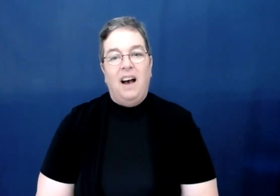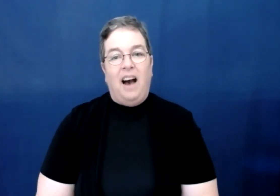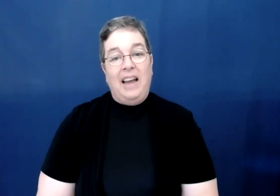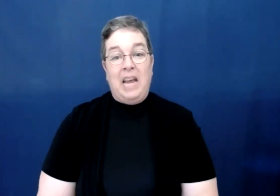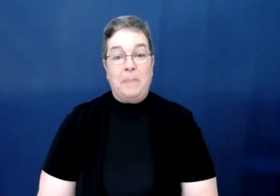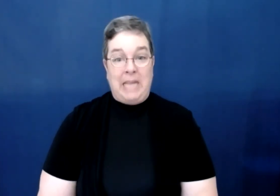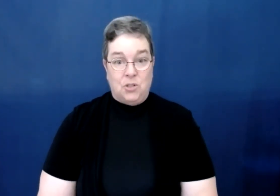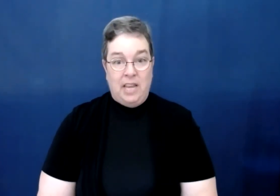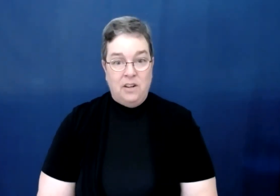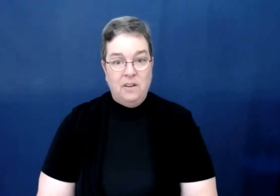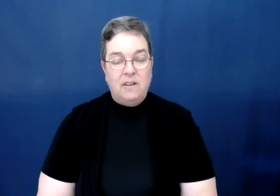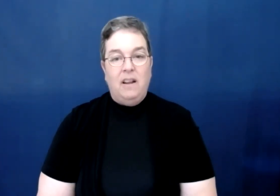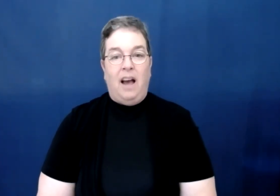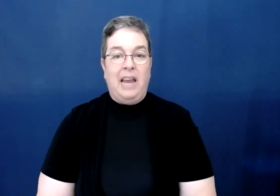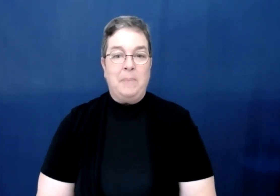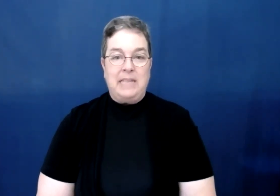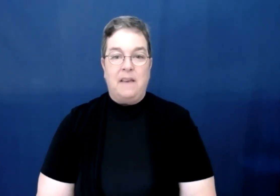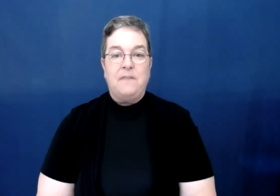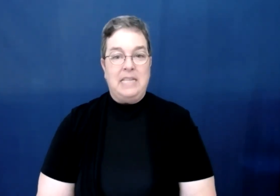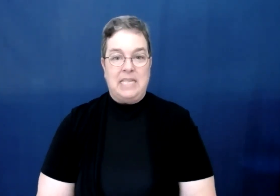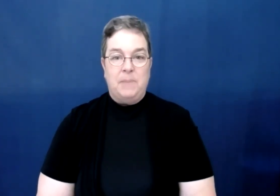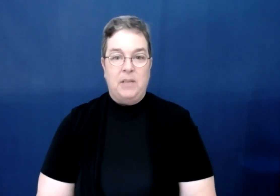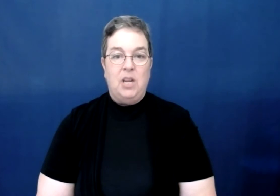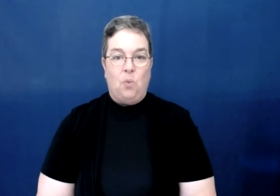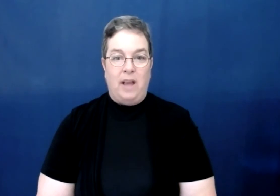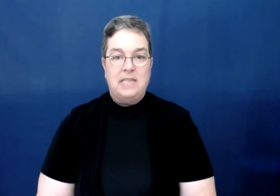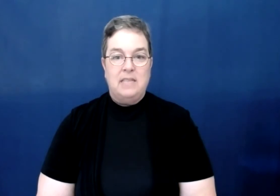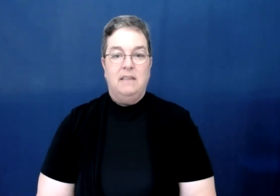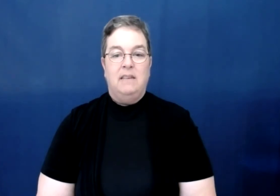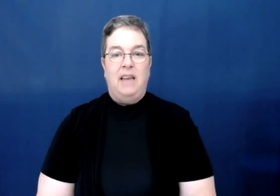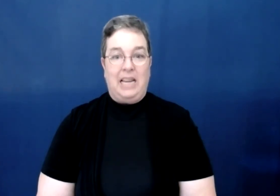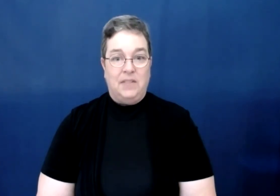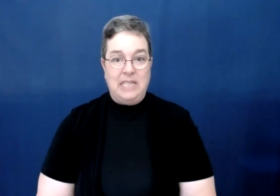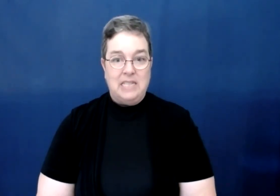I am an educator. I am a Deaf and disability rights activist